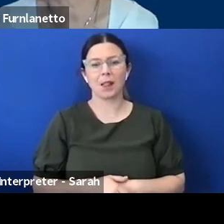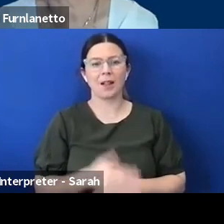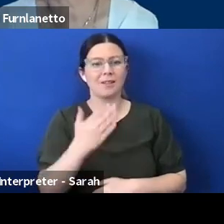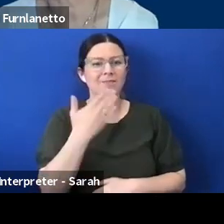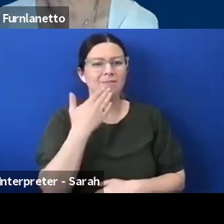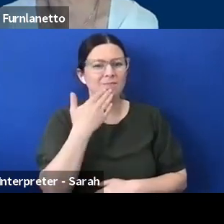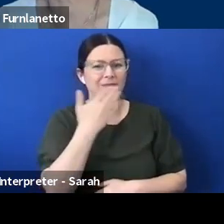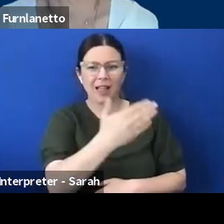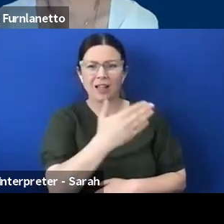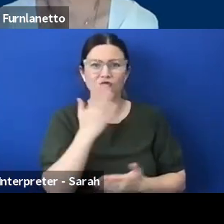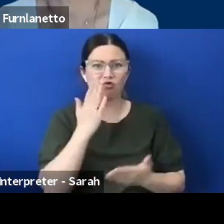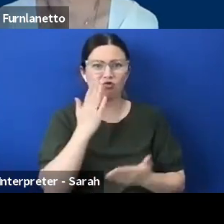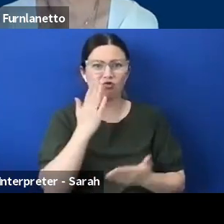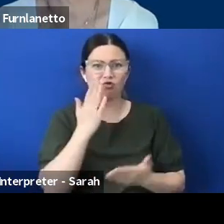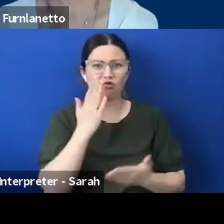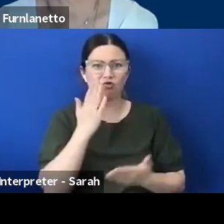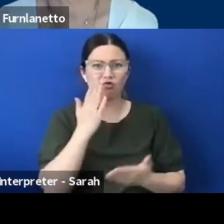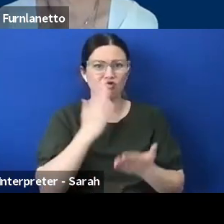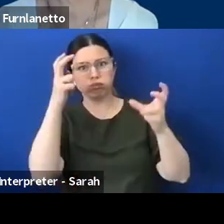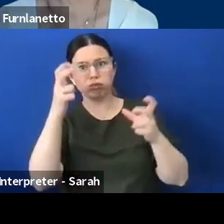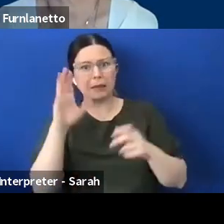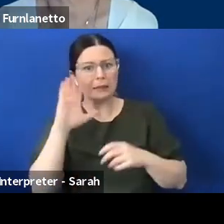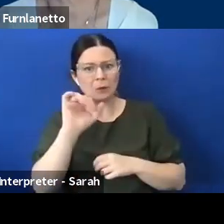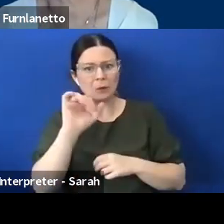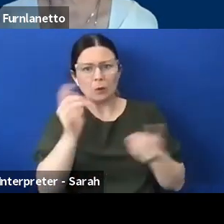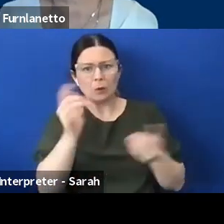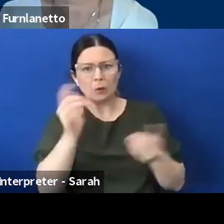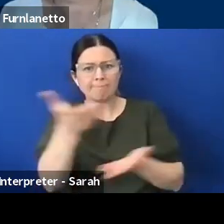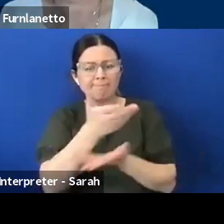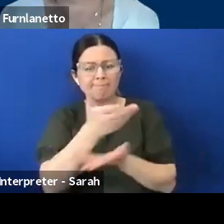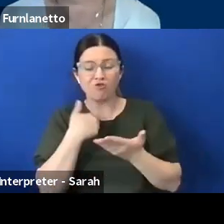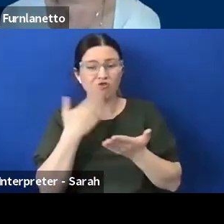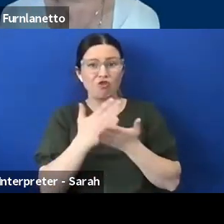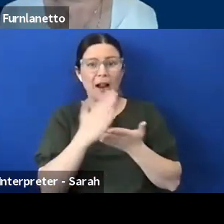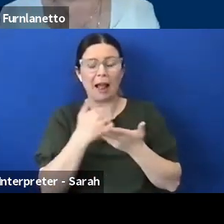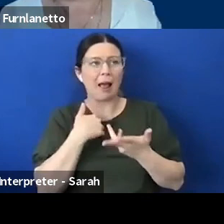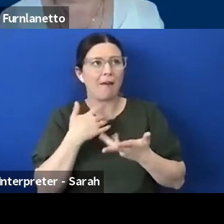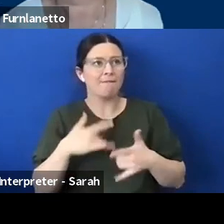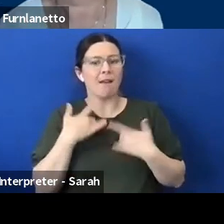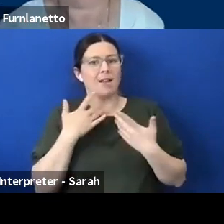to listen to I'm just so, so happy that I was asked to given the opportunity to